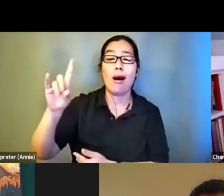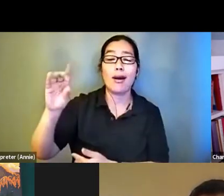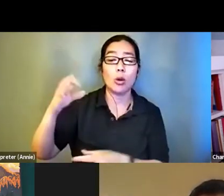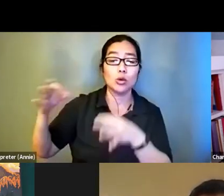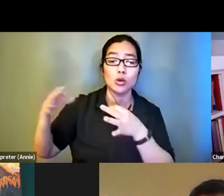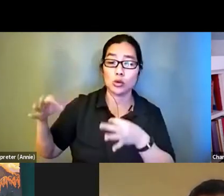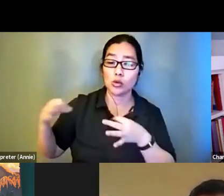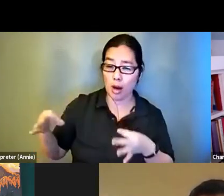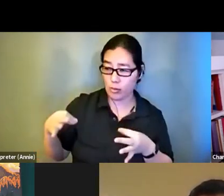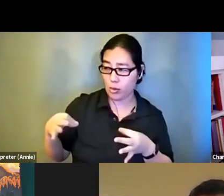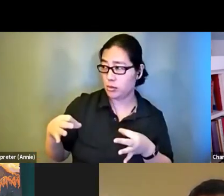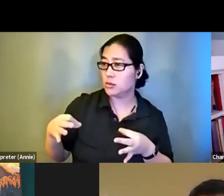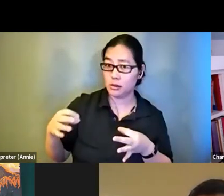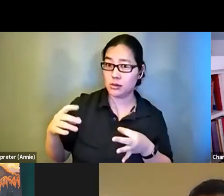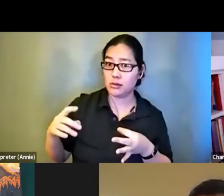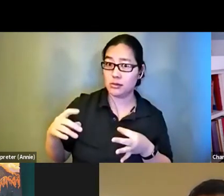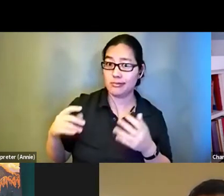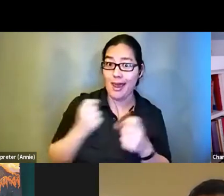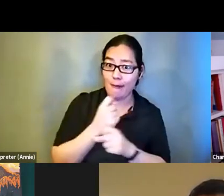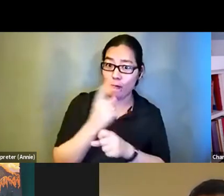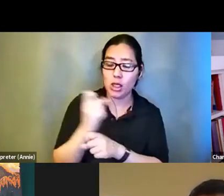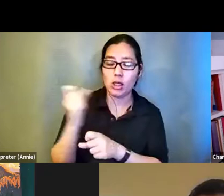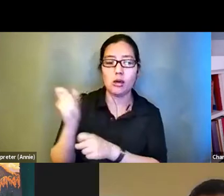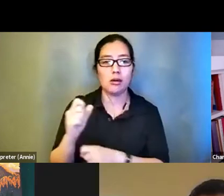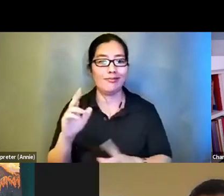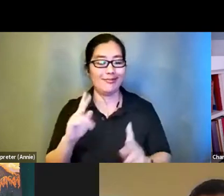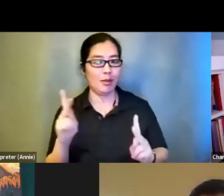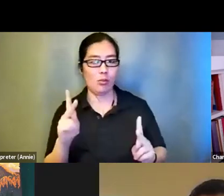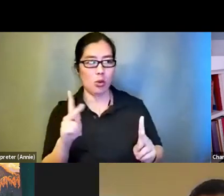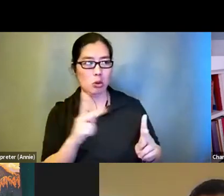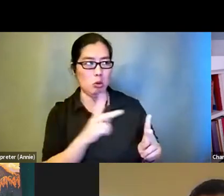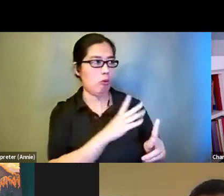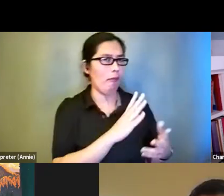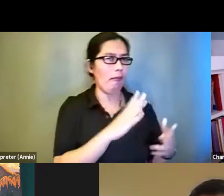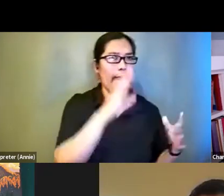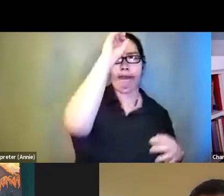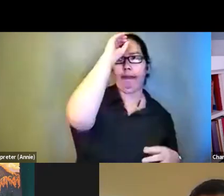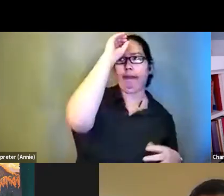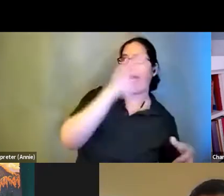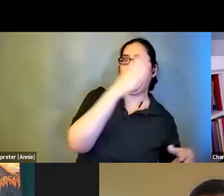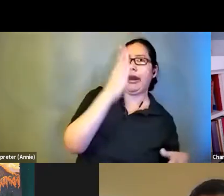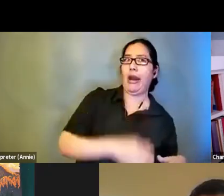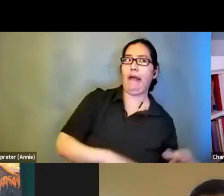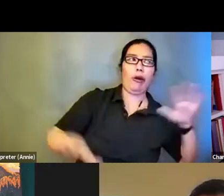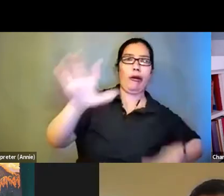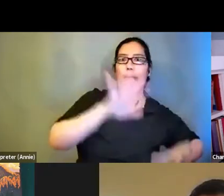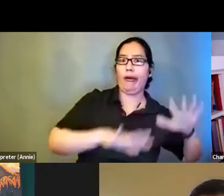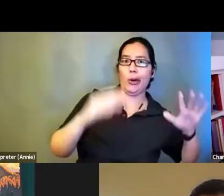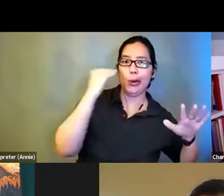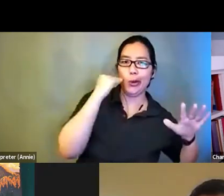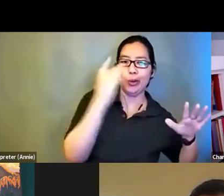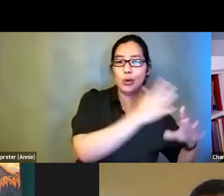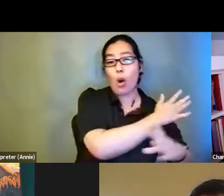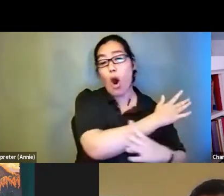audio description all the way through to people who are professional audio describers who